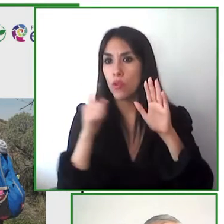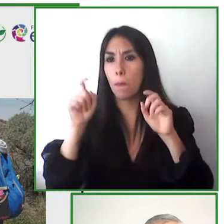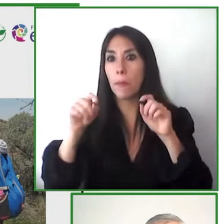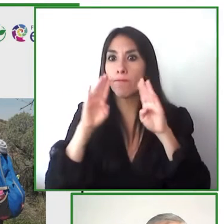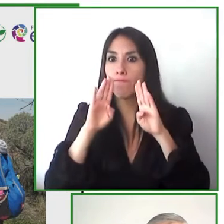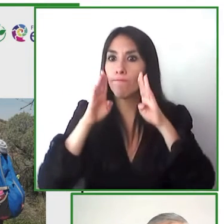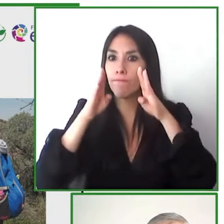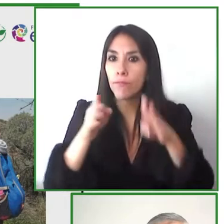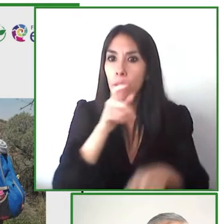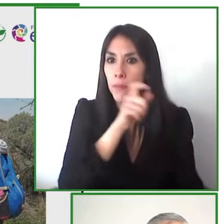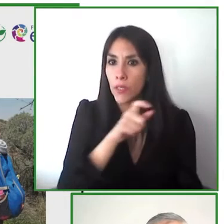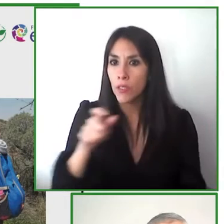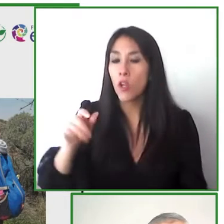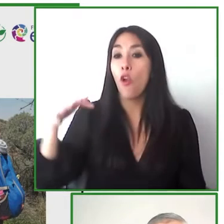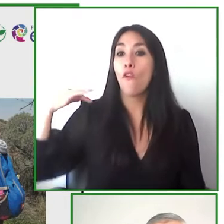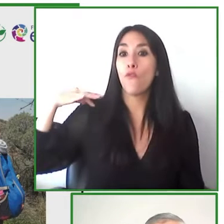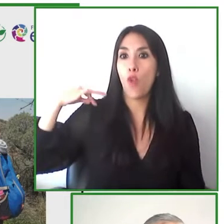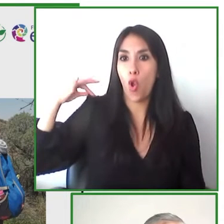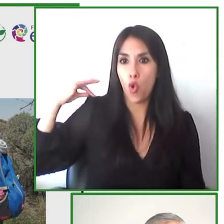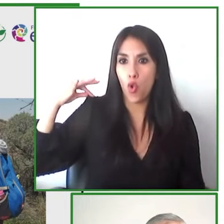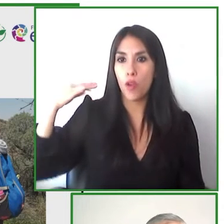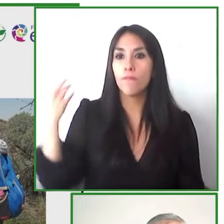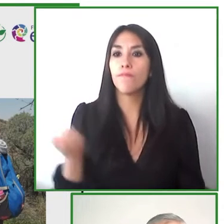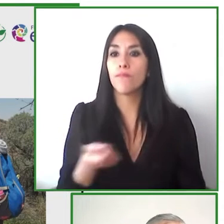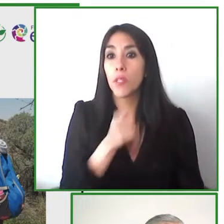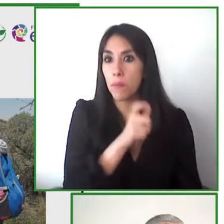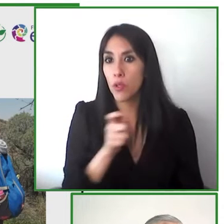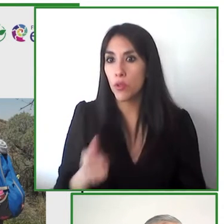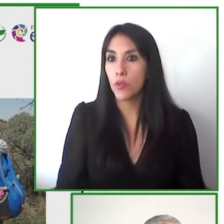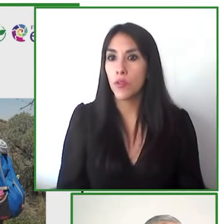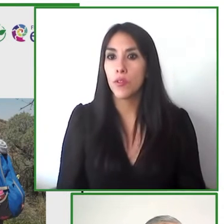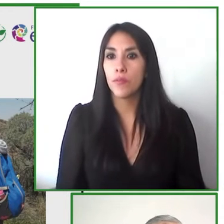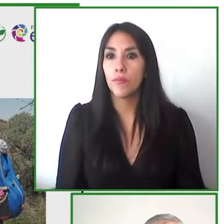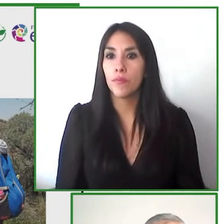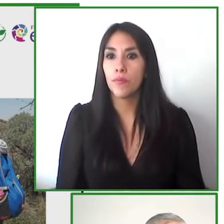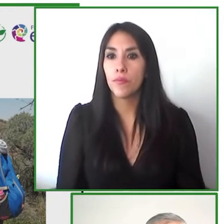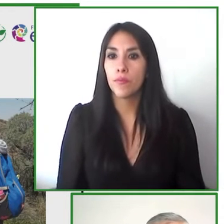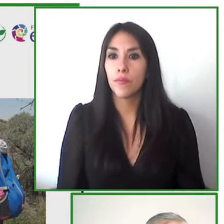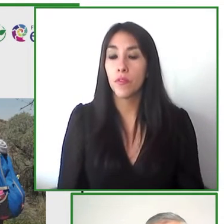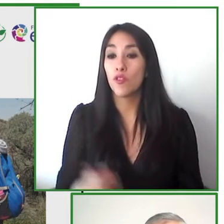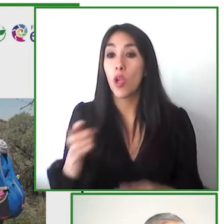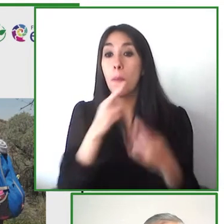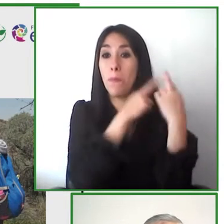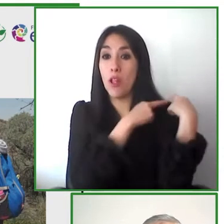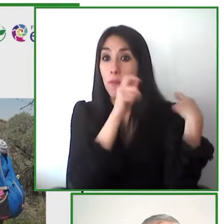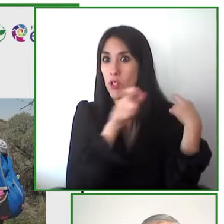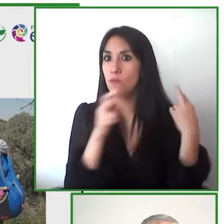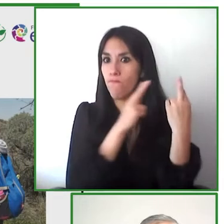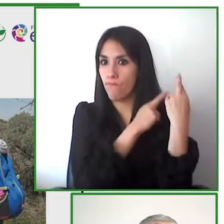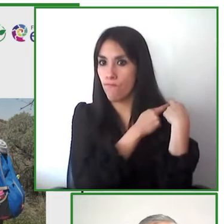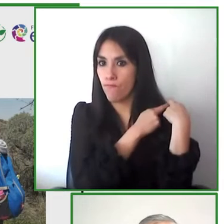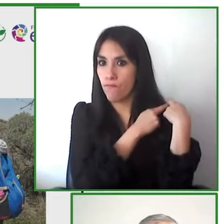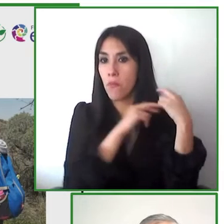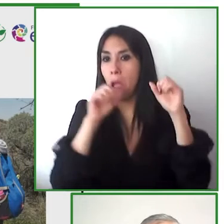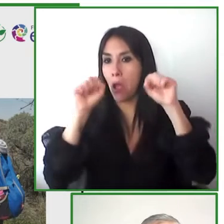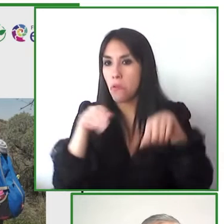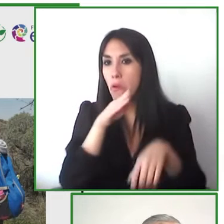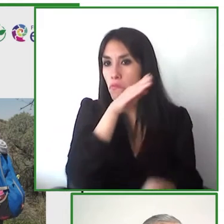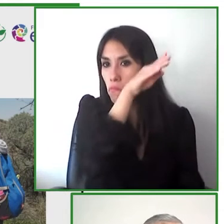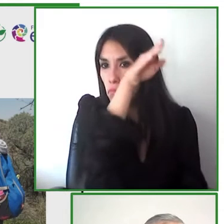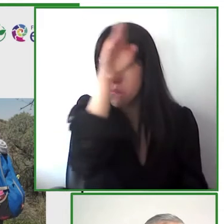to tourism operators and teams and volunteers we've been able to train several